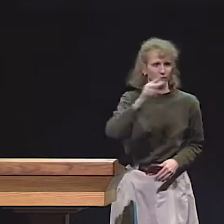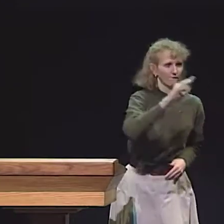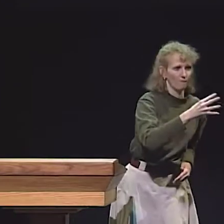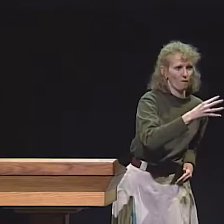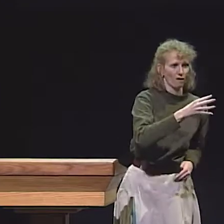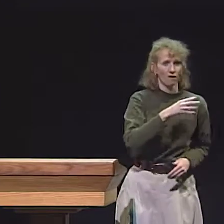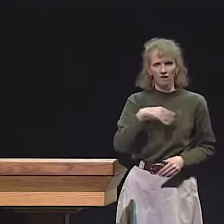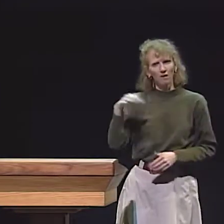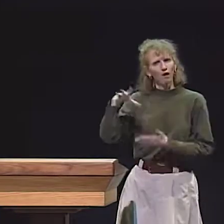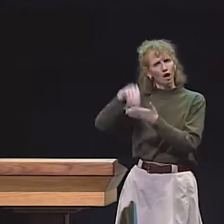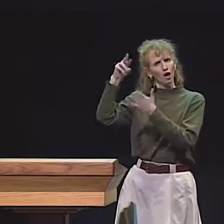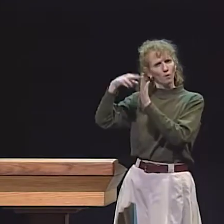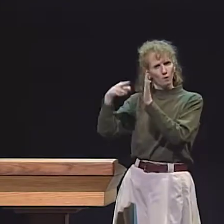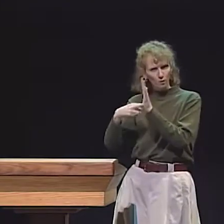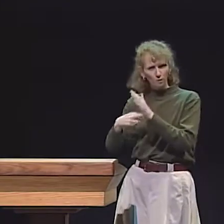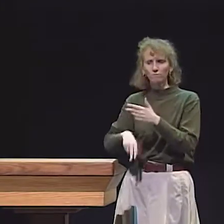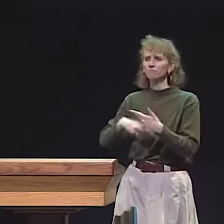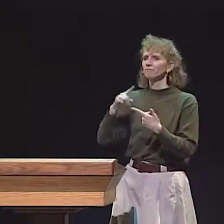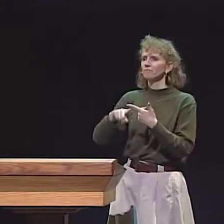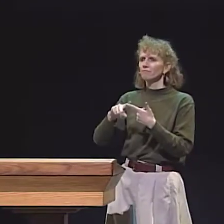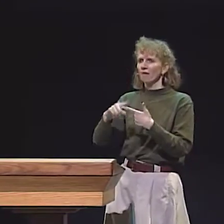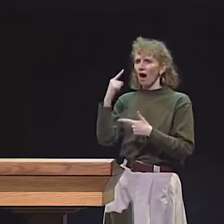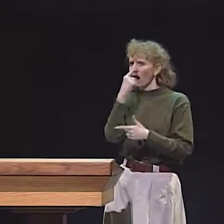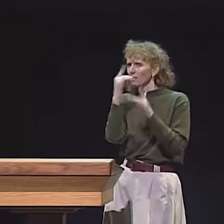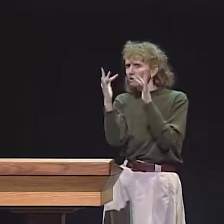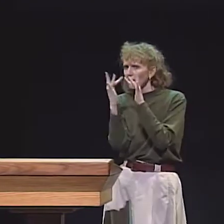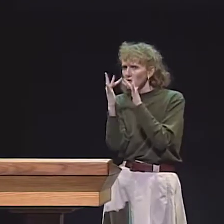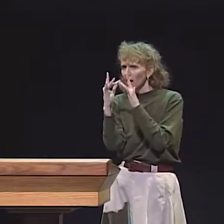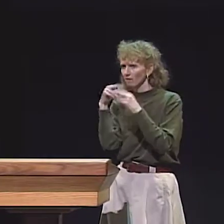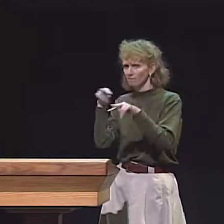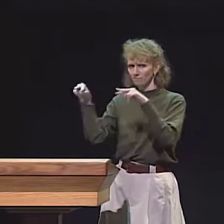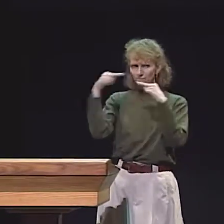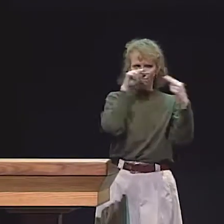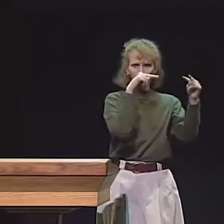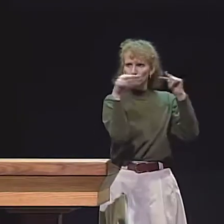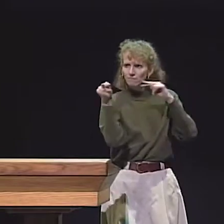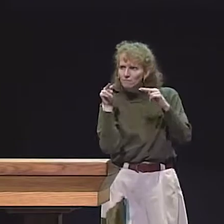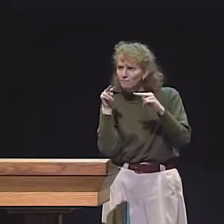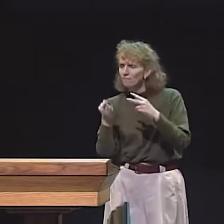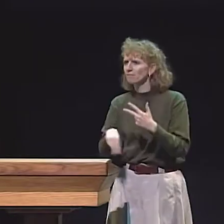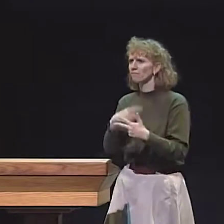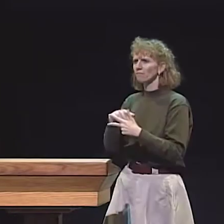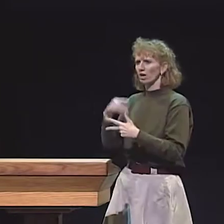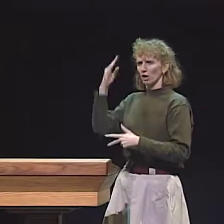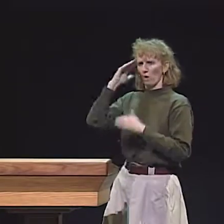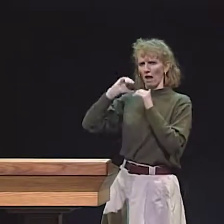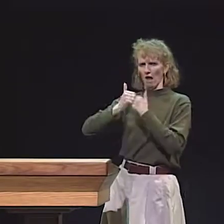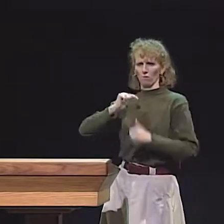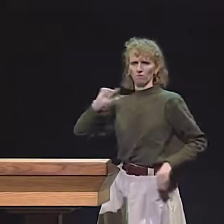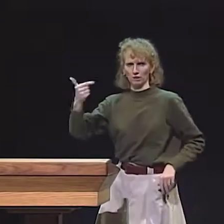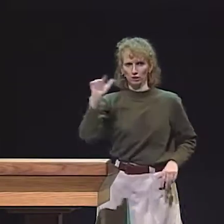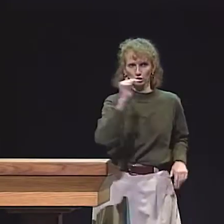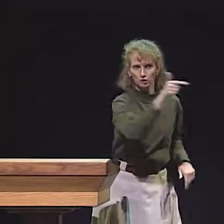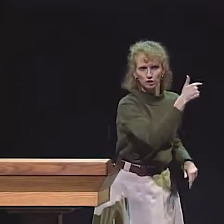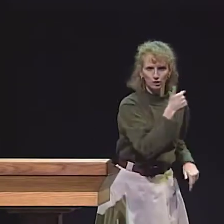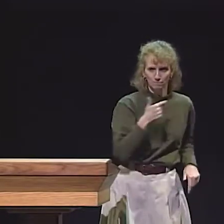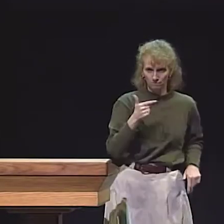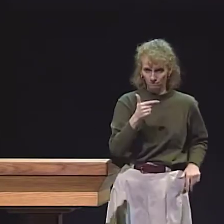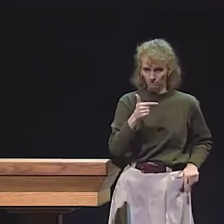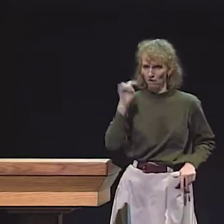FOR EXAMPLE, THEY MIGHT LEARN THE RULES OF TURN-TAKING OR THE IMPORTANCE OF EYE CONTACT,